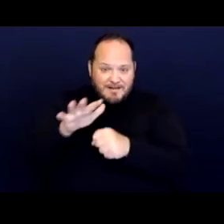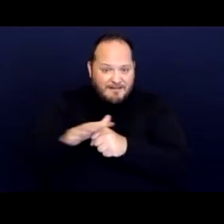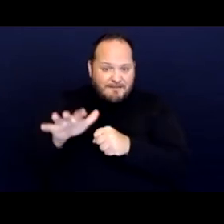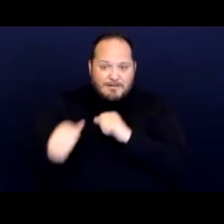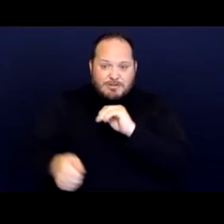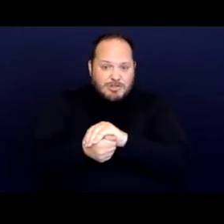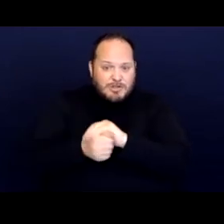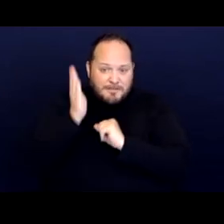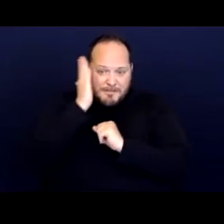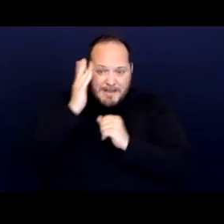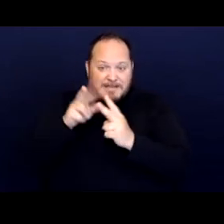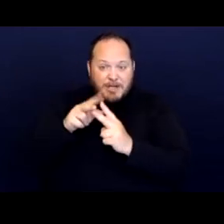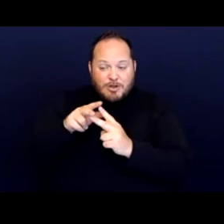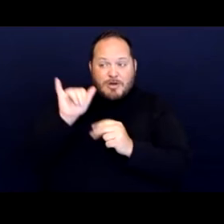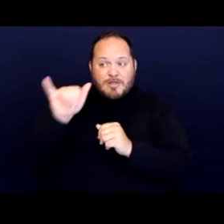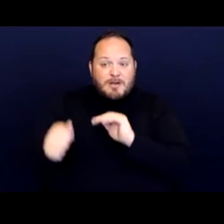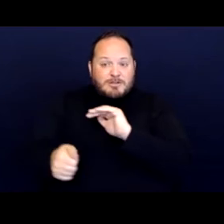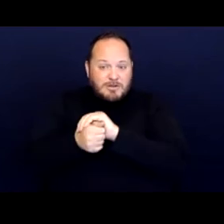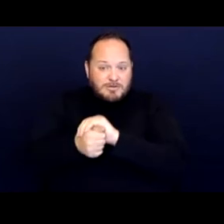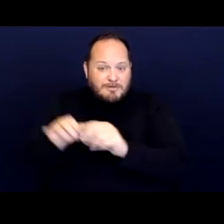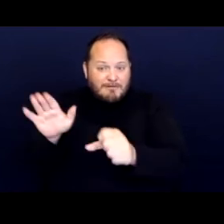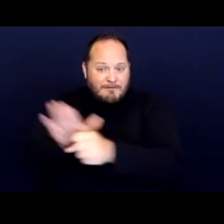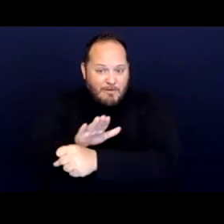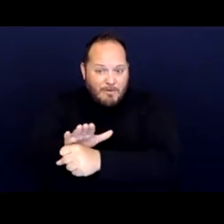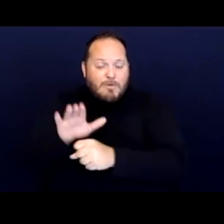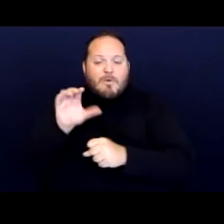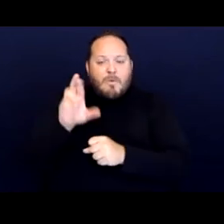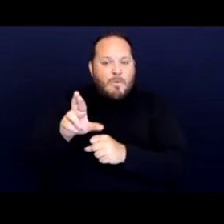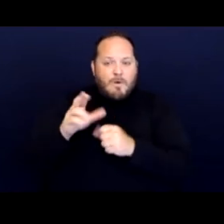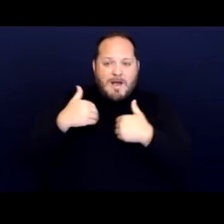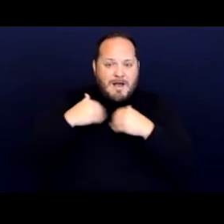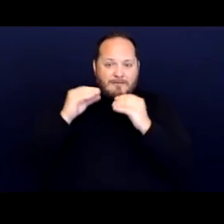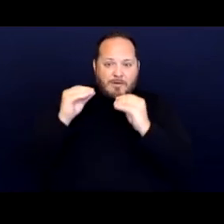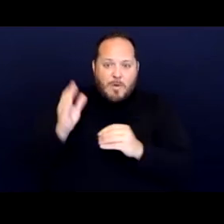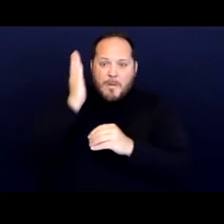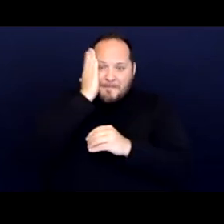being full or there is no shelter bed that that particular person can access.